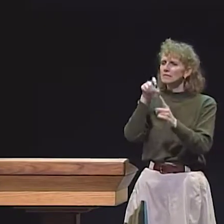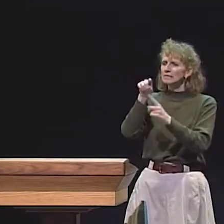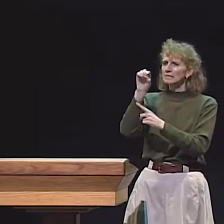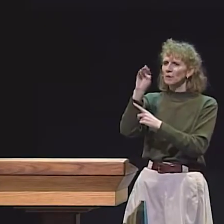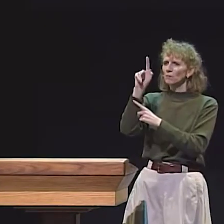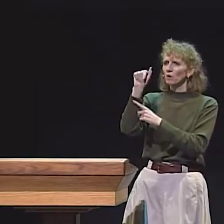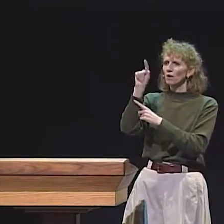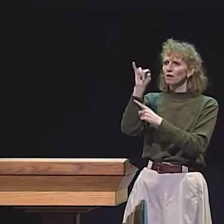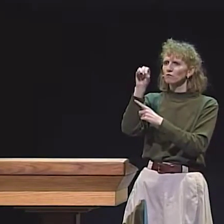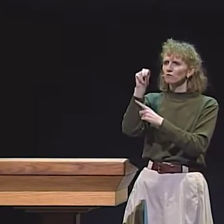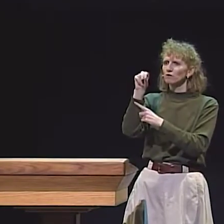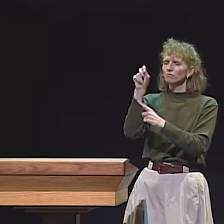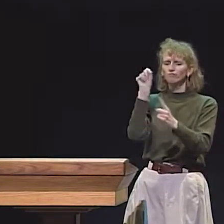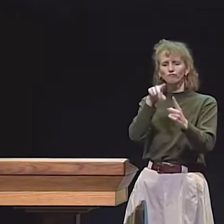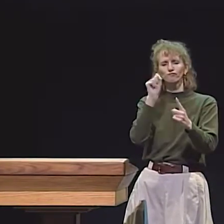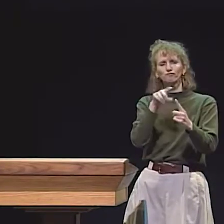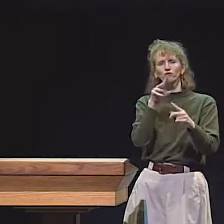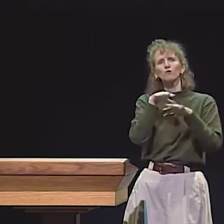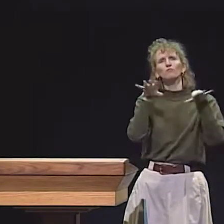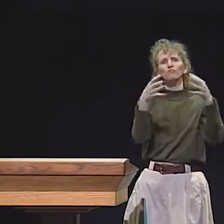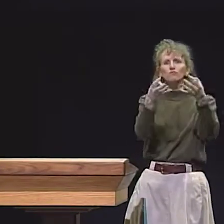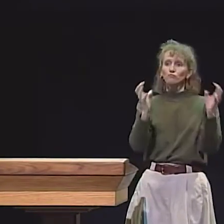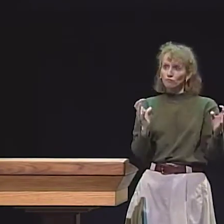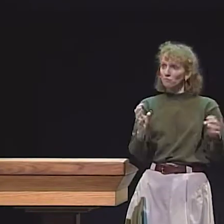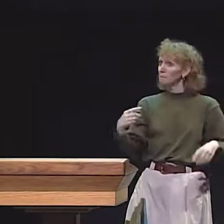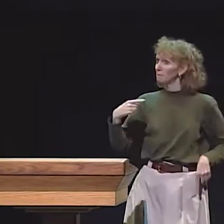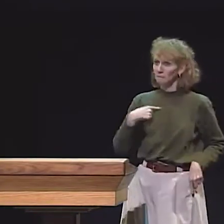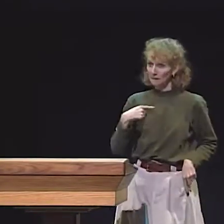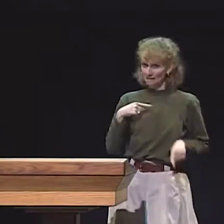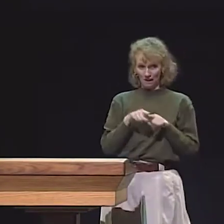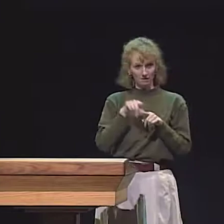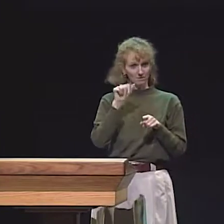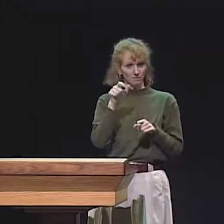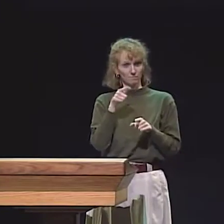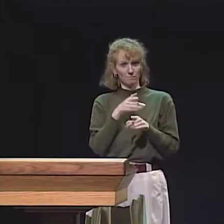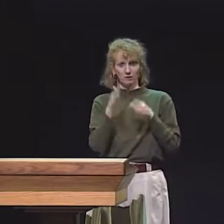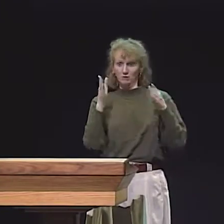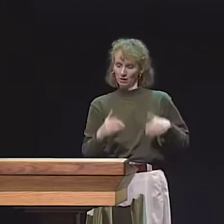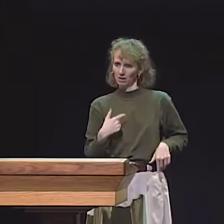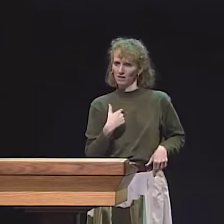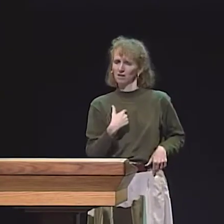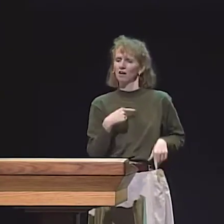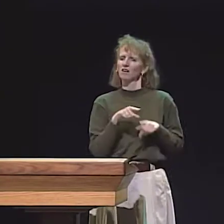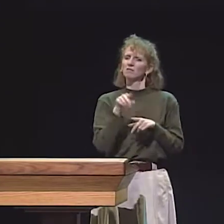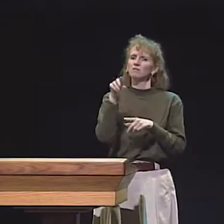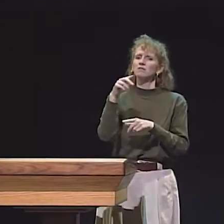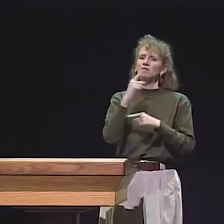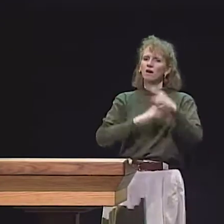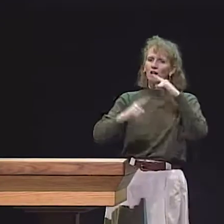THOSE MOVIES ARE GOOD FOR CHILDREN TO SIT AND WATCH AND TO RECEIVE STIMULATION, LANGUAGE STIMULATION FROM.